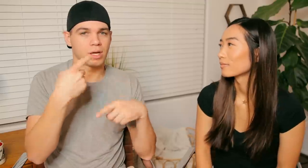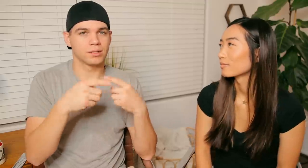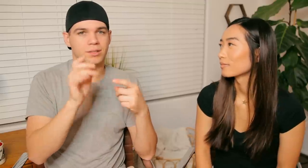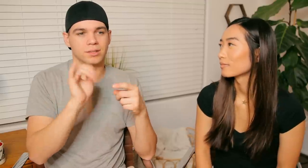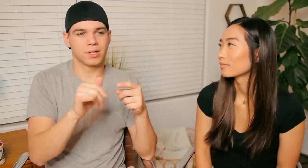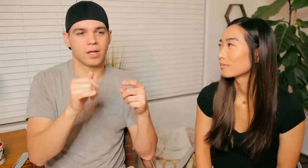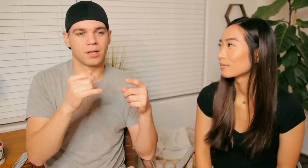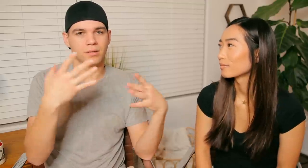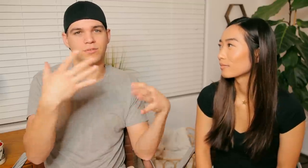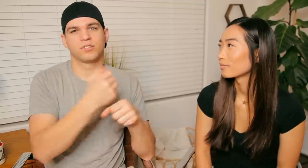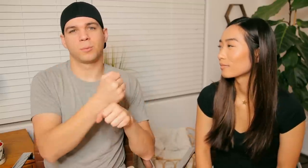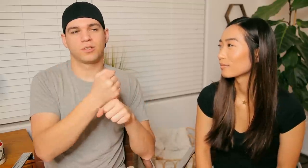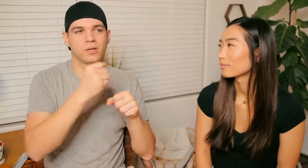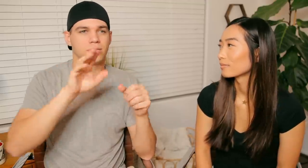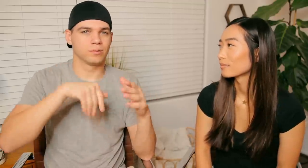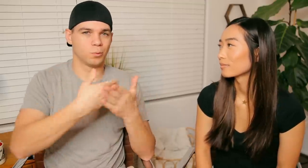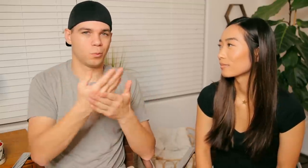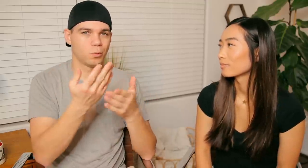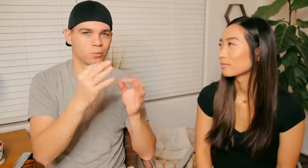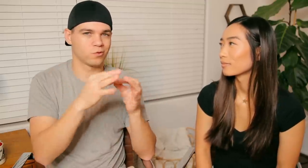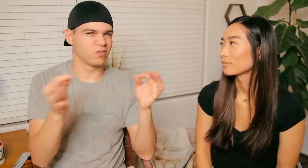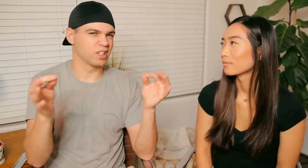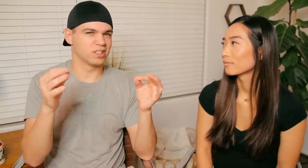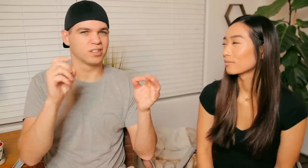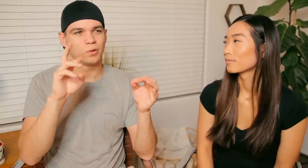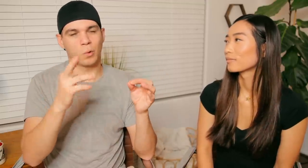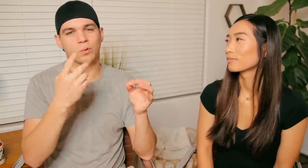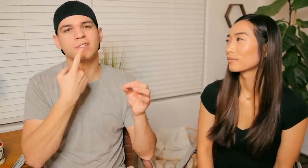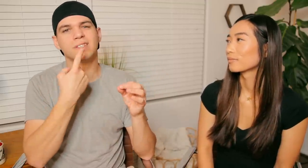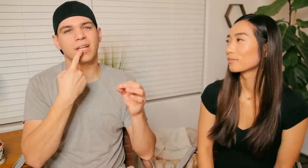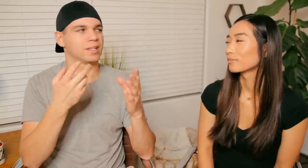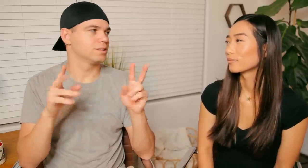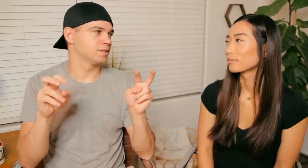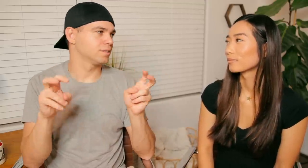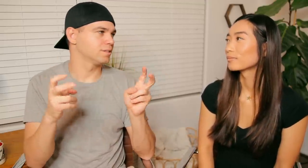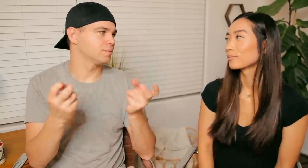Signs that summarize whole phrases or "sayings".